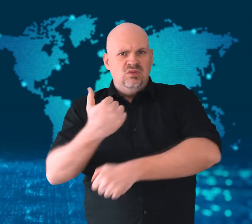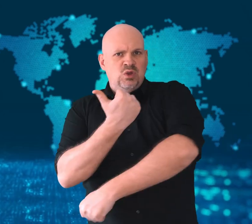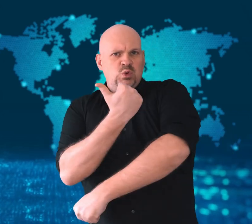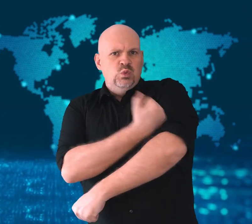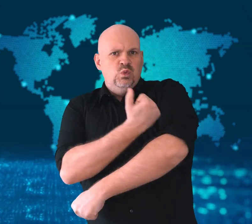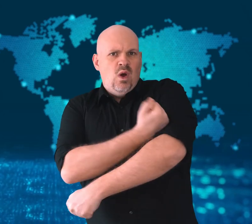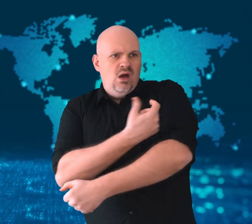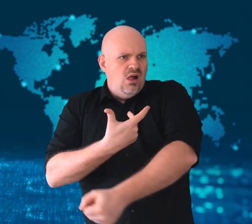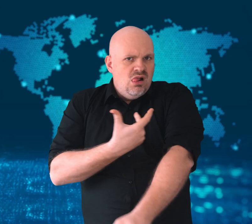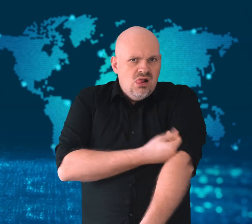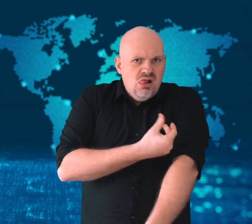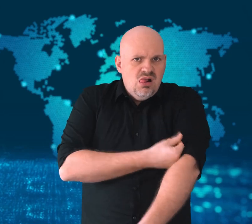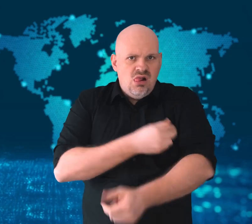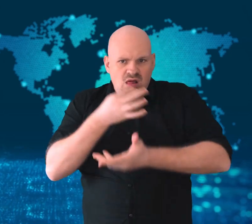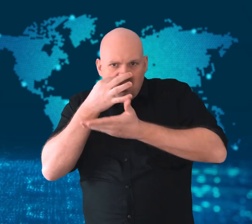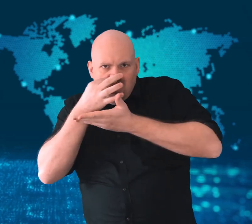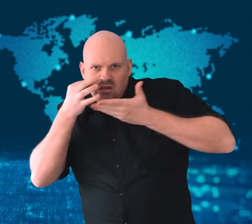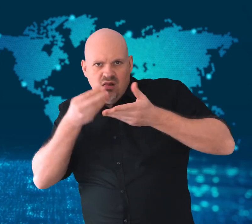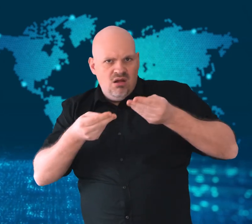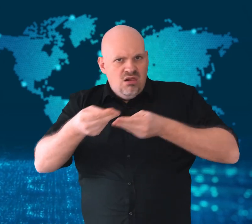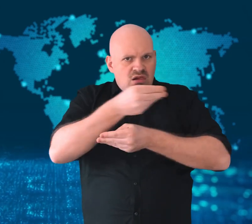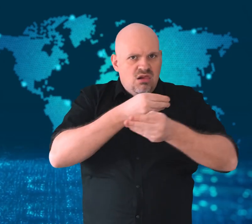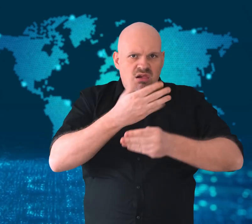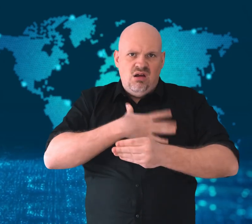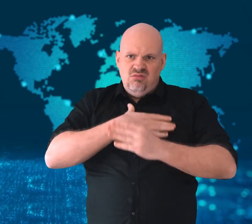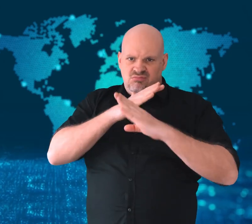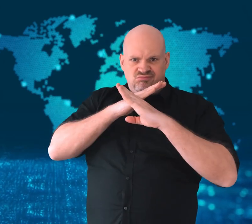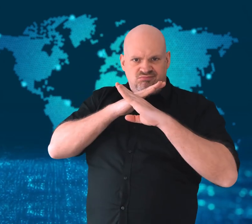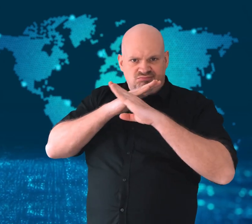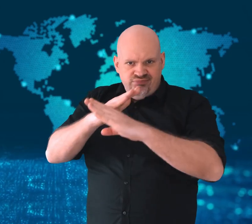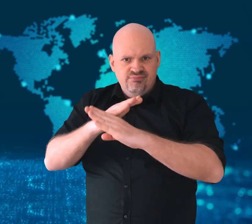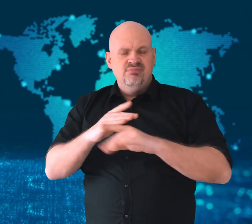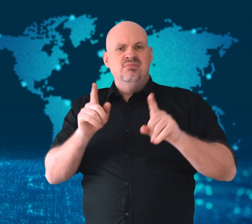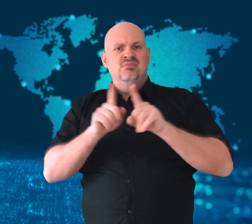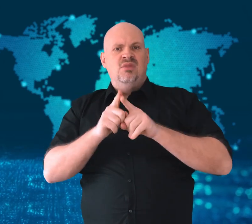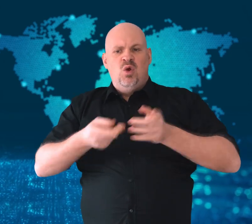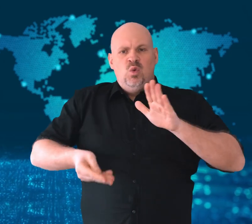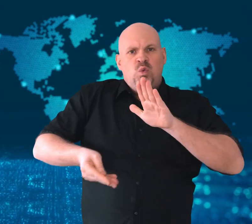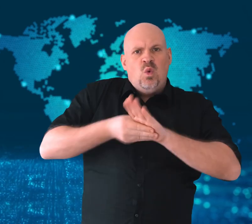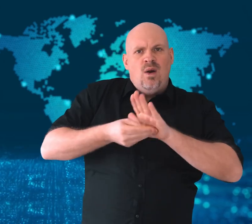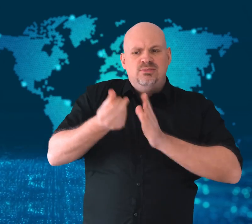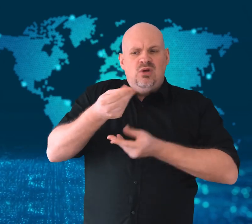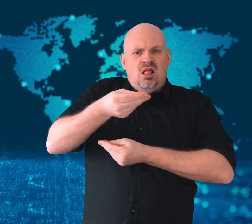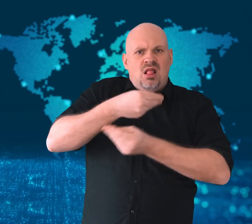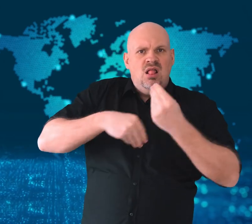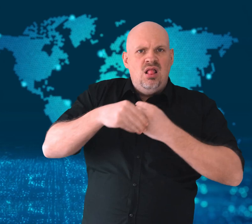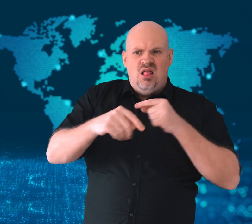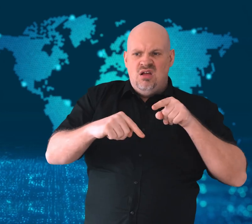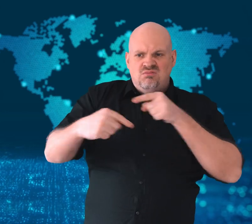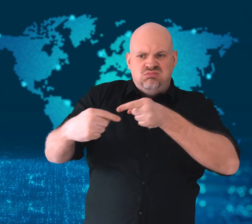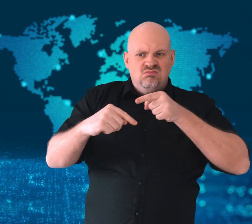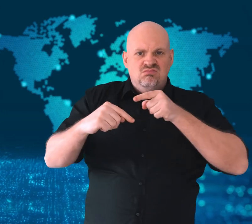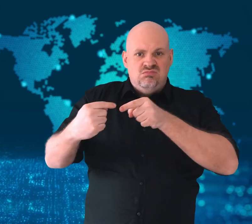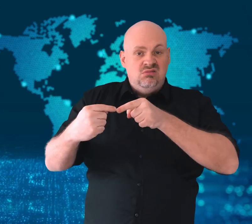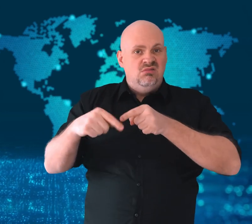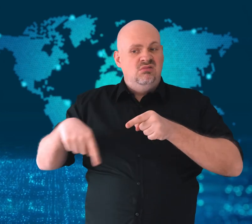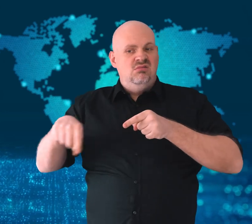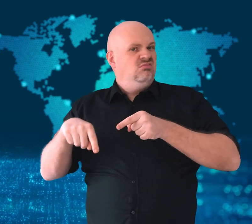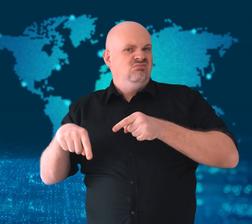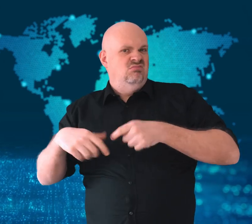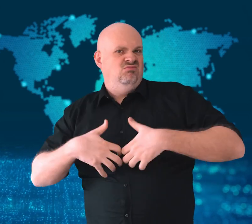the coup was caused by decisions he had made to fight drug